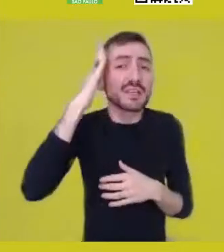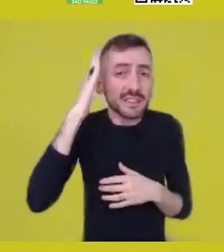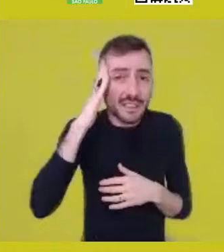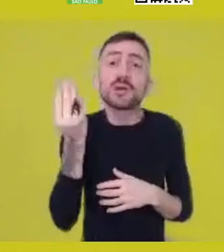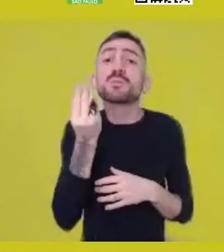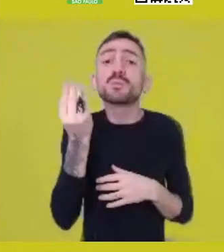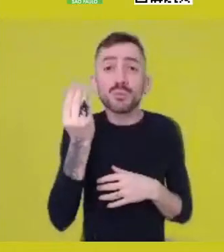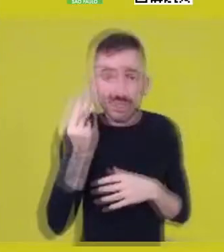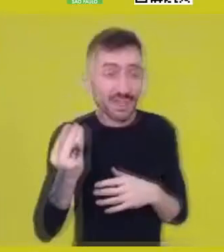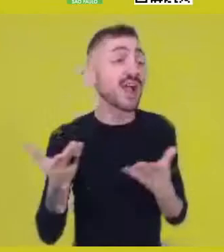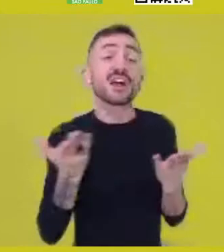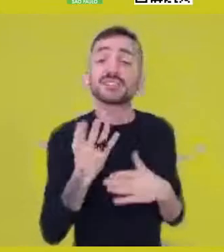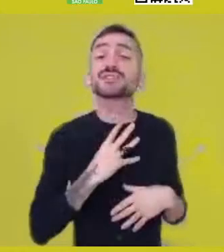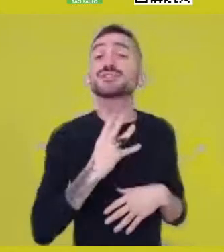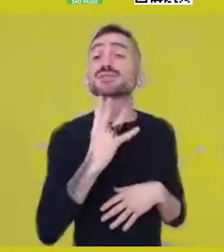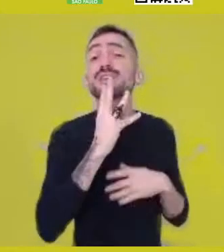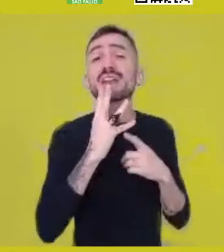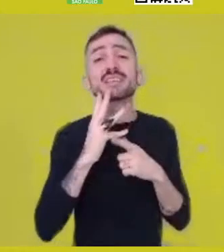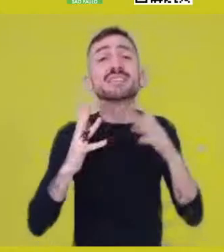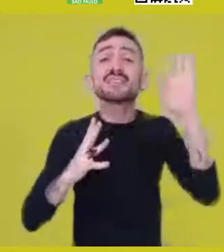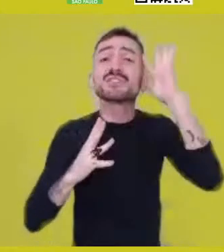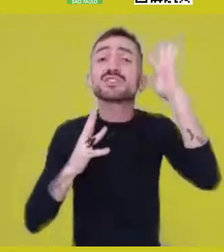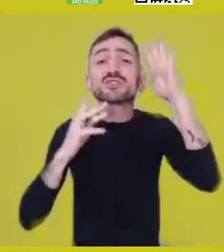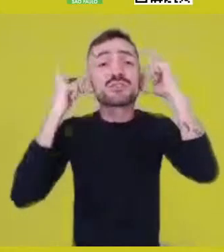which we know, this rupture of the μύθος and the λόγος.